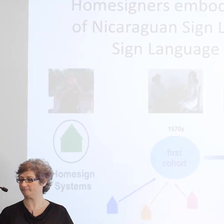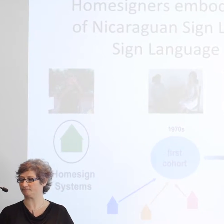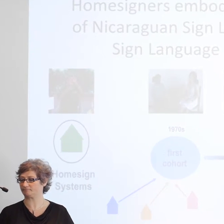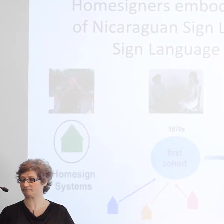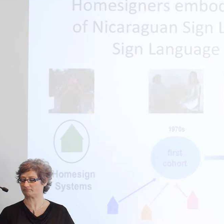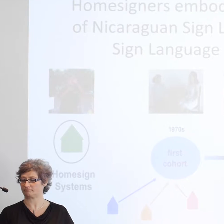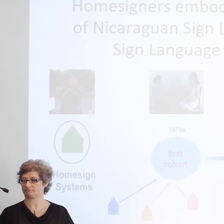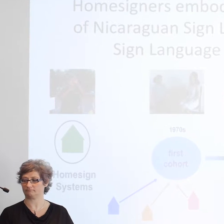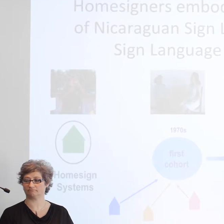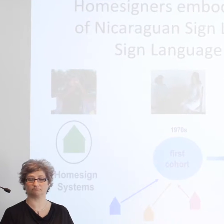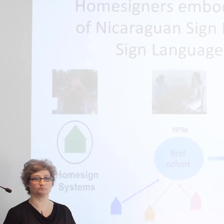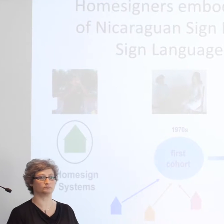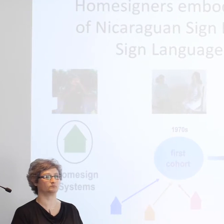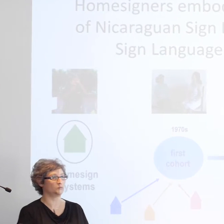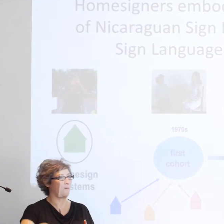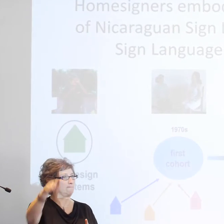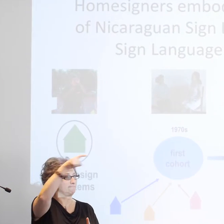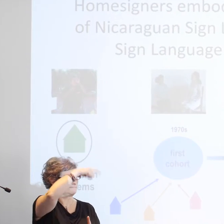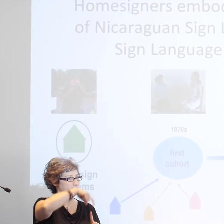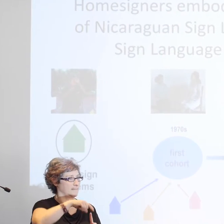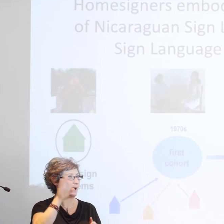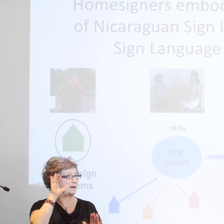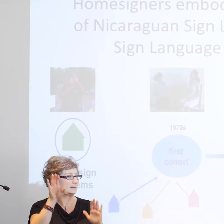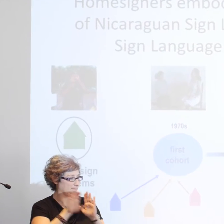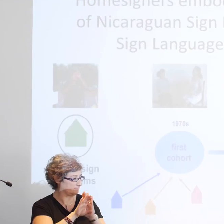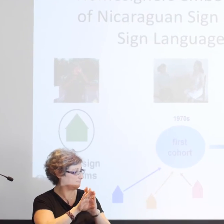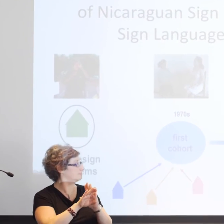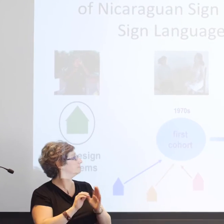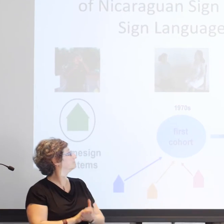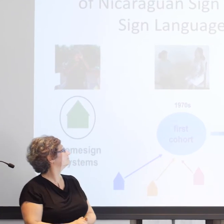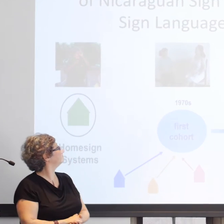that I would rather offer my imperfect perspective.